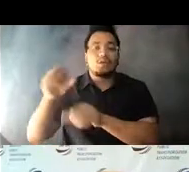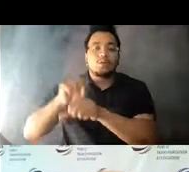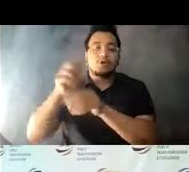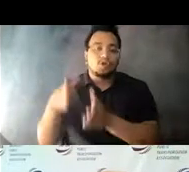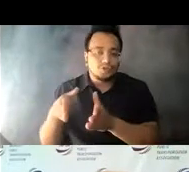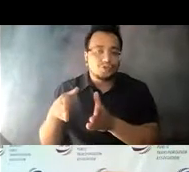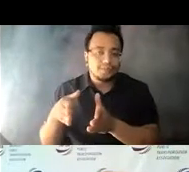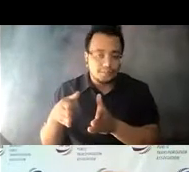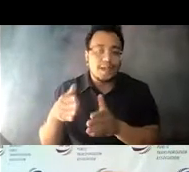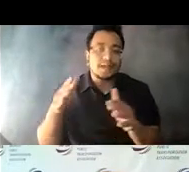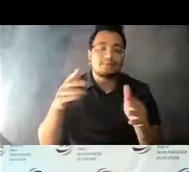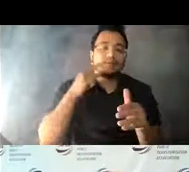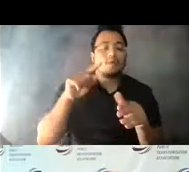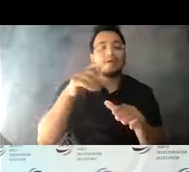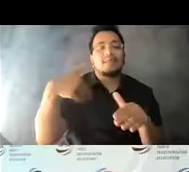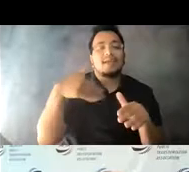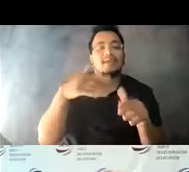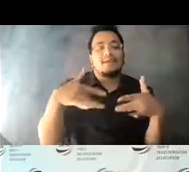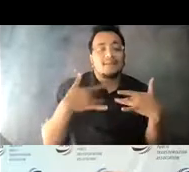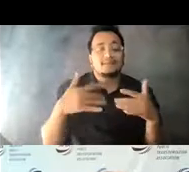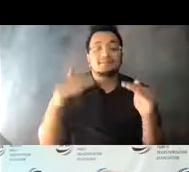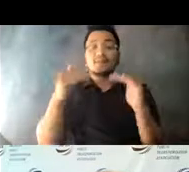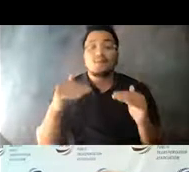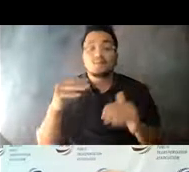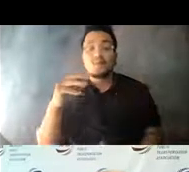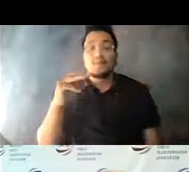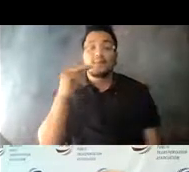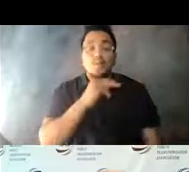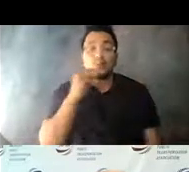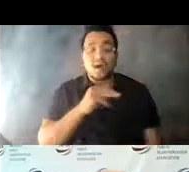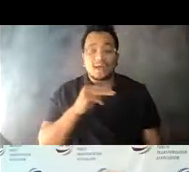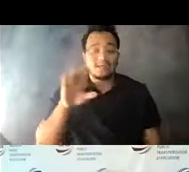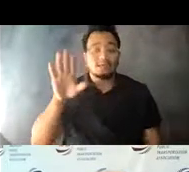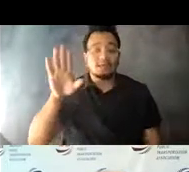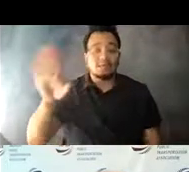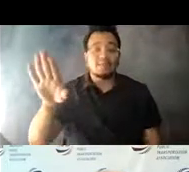14:14:40 And in Milwaukee, their all-electric VRT line is designed to reduce emissions,